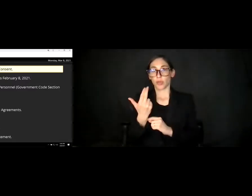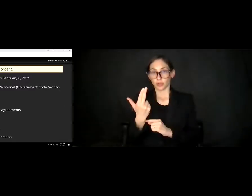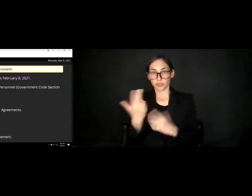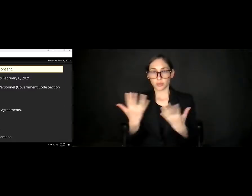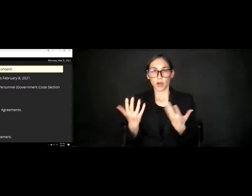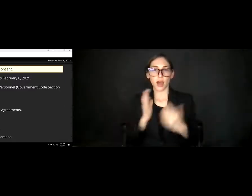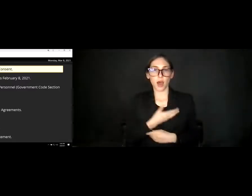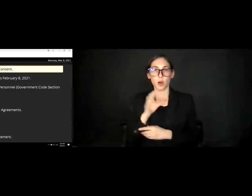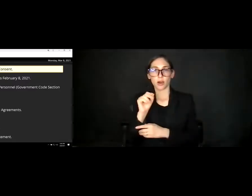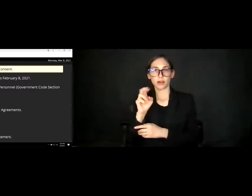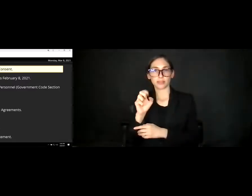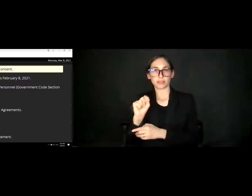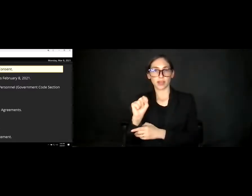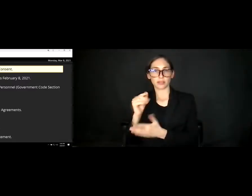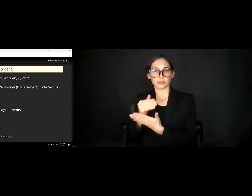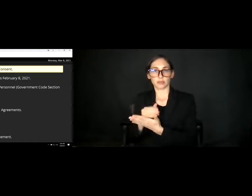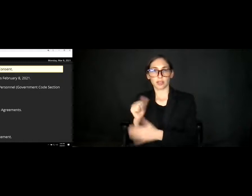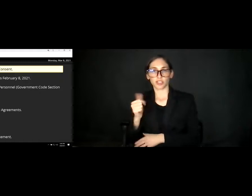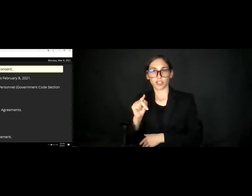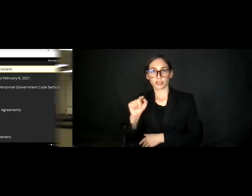I do want to make note of Consent Agenda Item